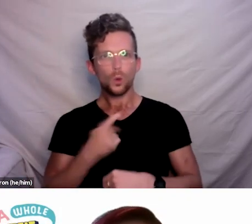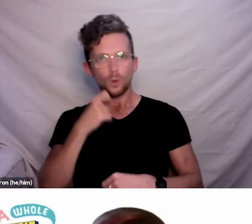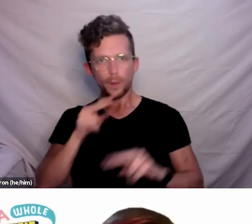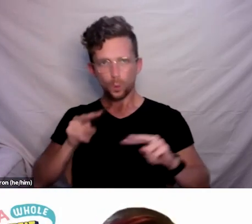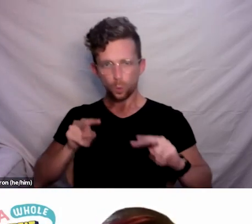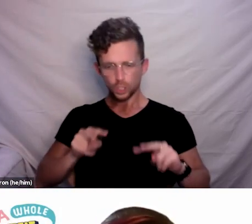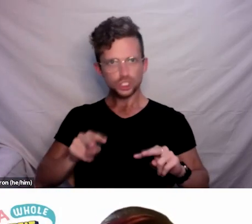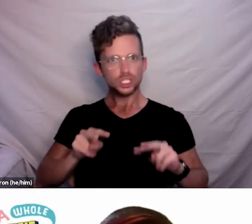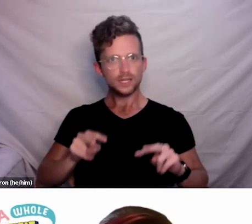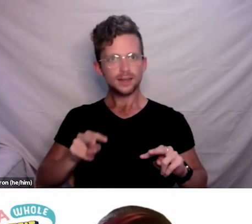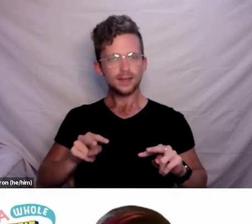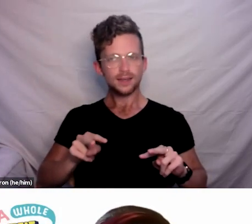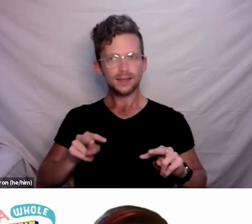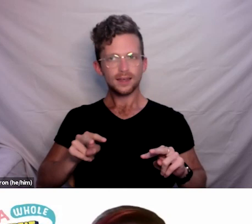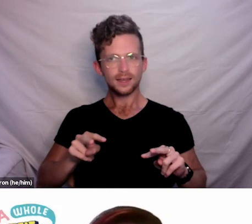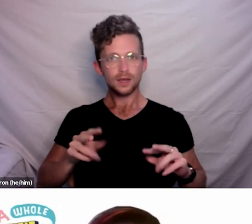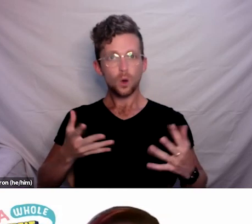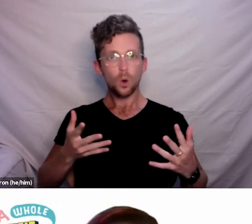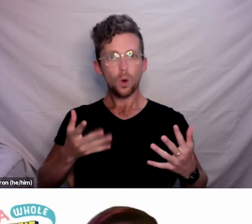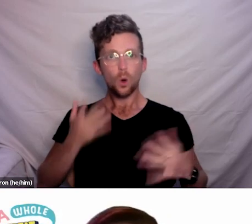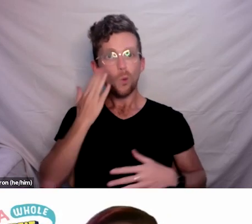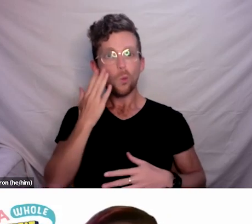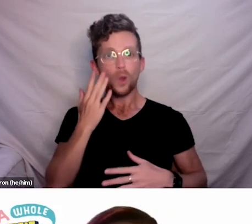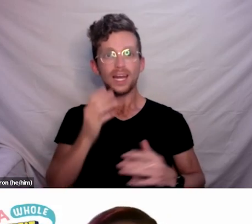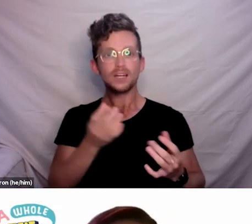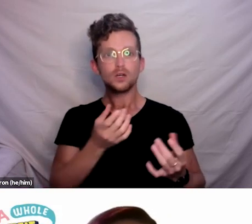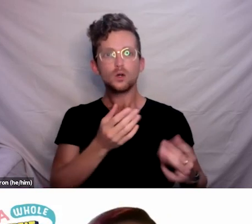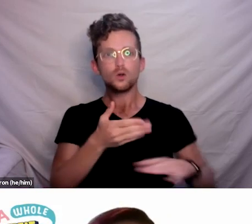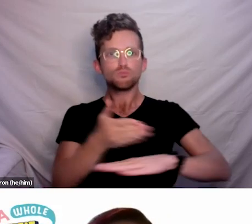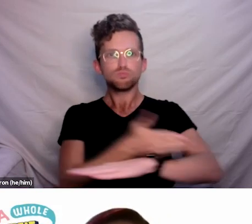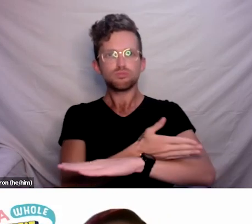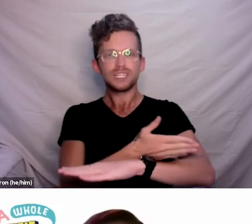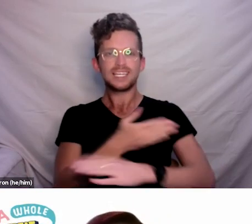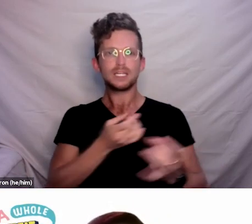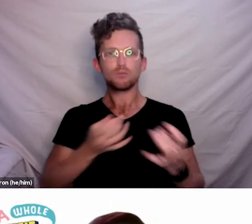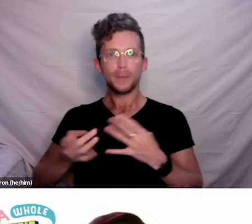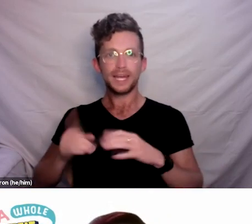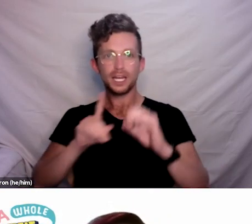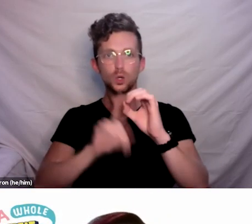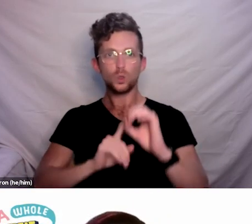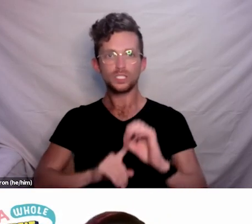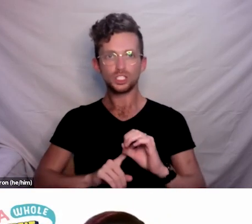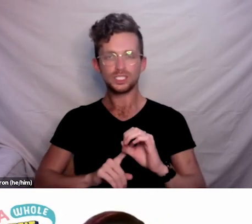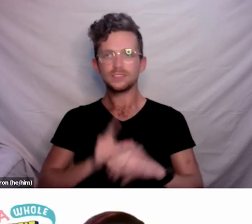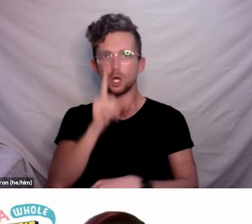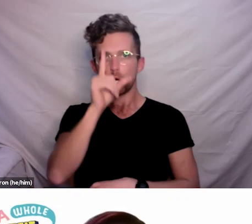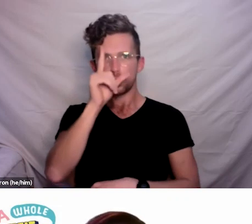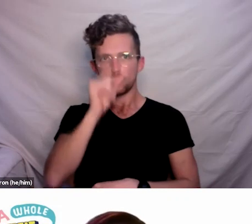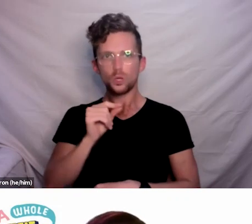or after we have addressed the pre-prepared questions. You are also able to raise your hand, either